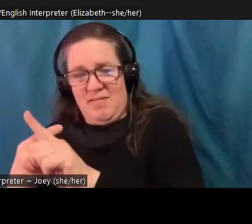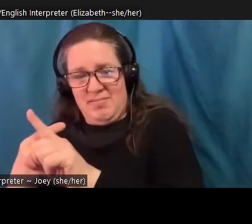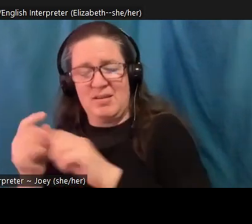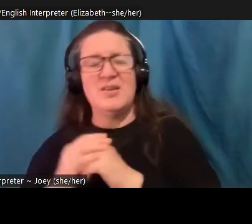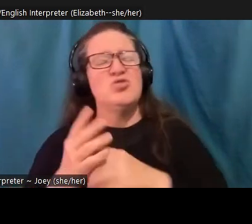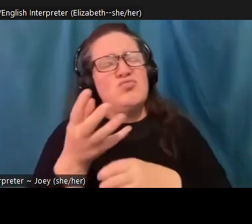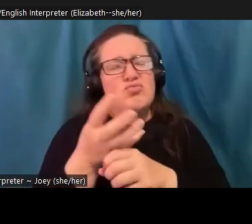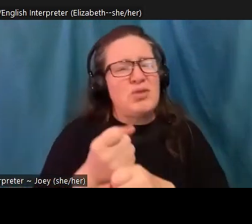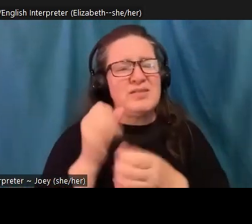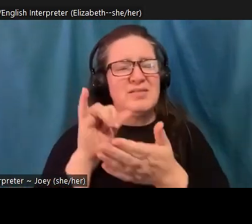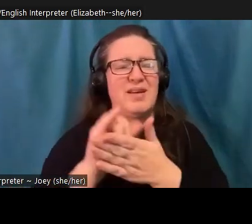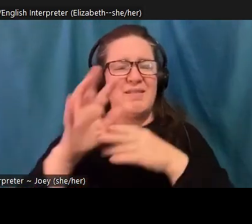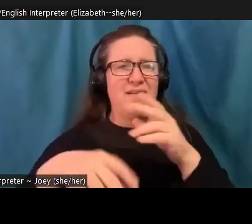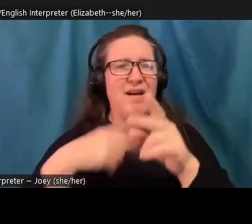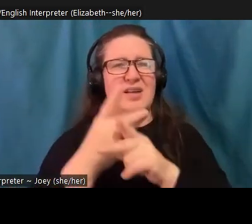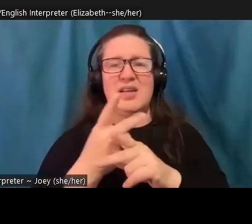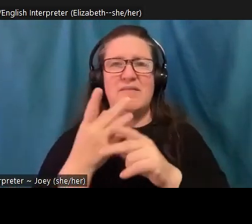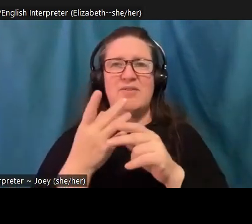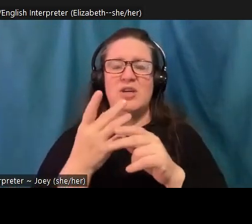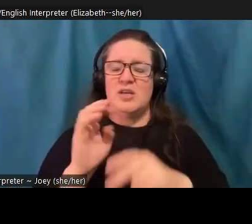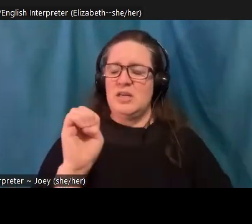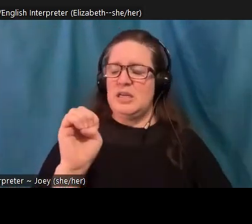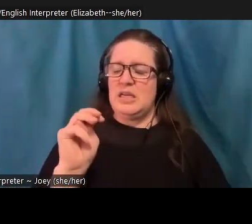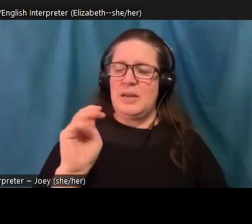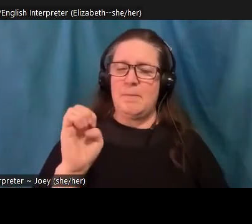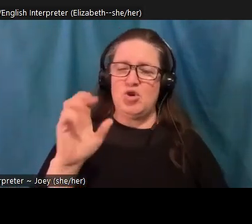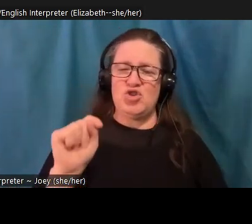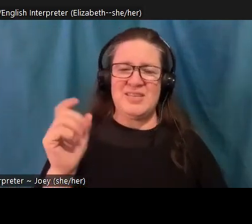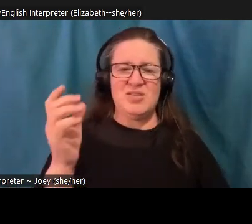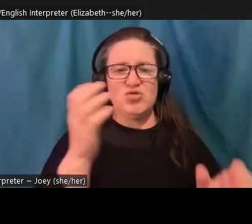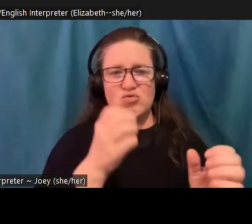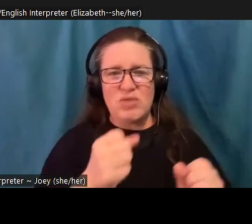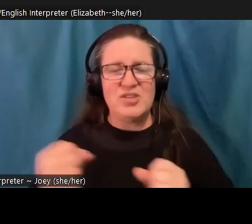amount. Egypt strategy and that the collective power, then I